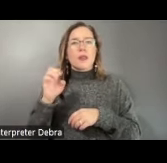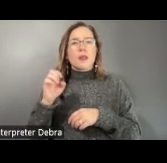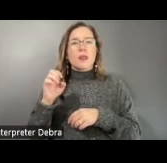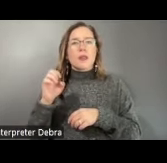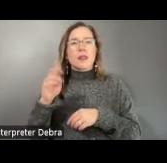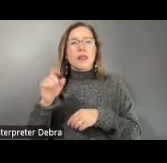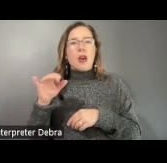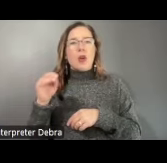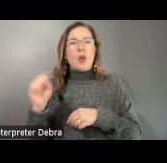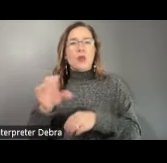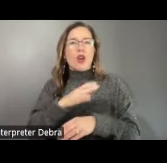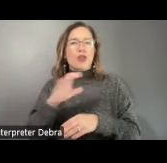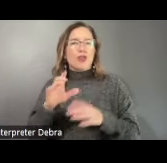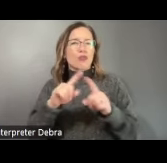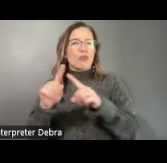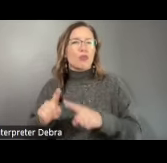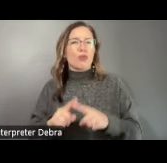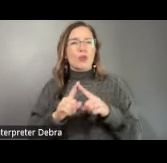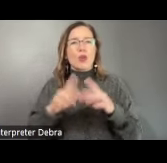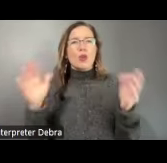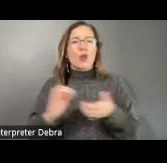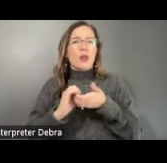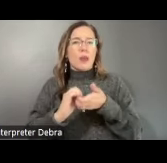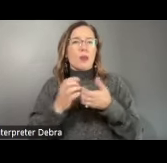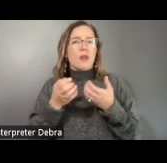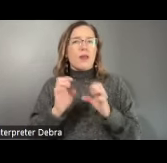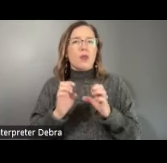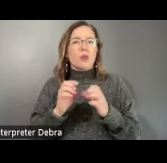among others, collaborative efforts with the Institute of Puerto Rican Culture,